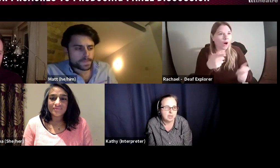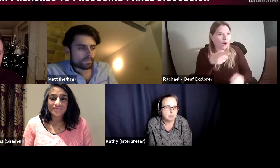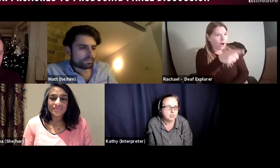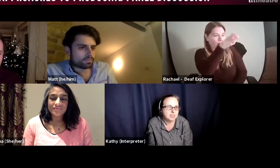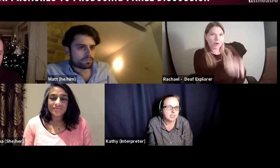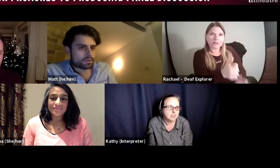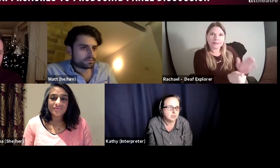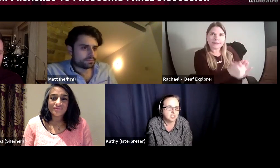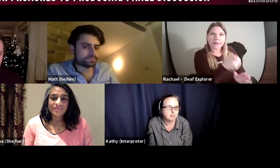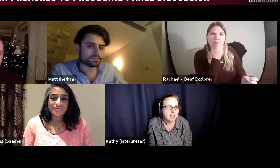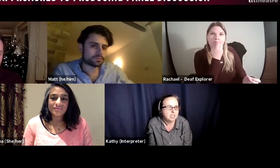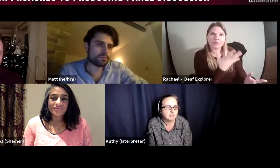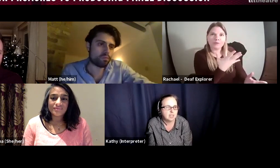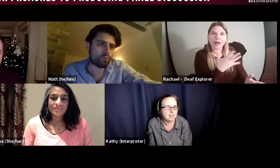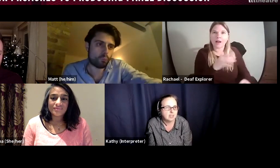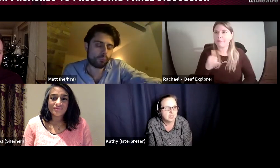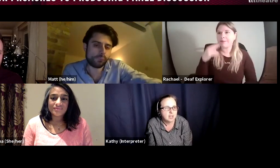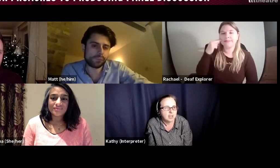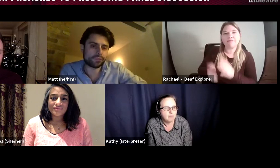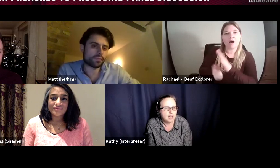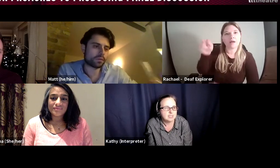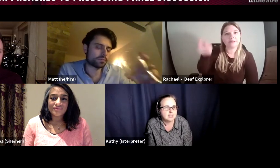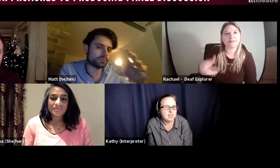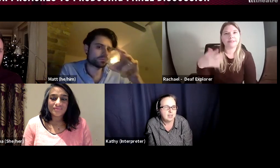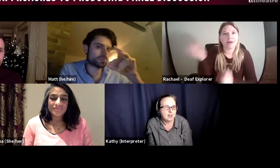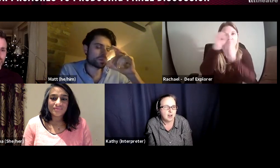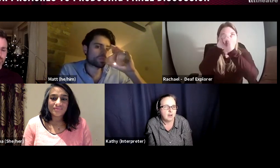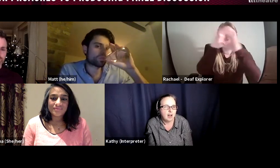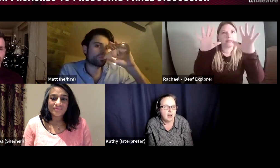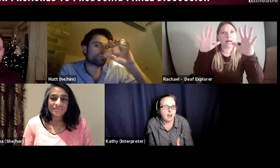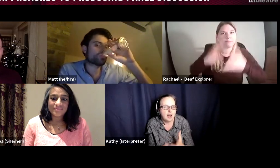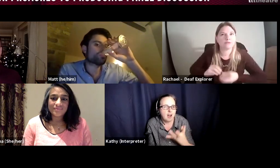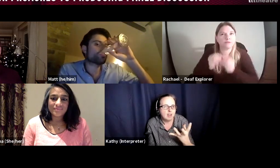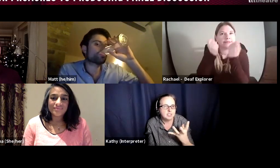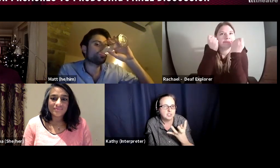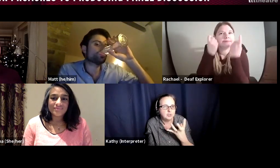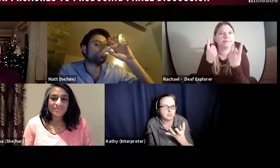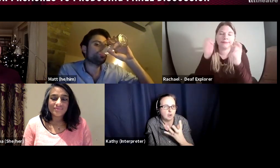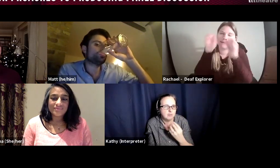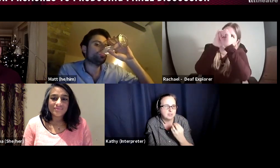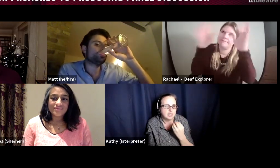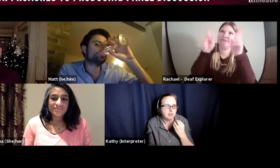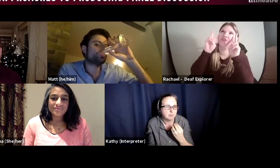producer can do such a range of things. You might see an artist who has got the most incredible